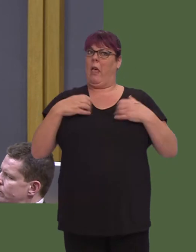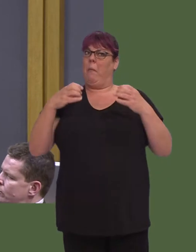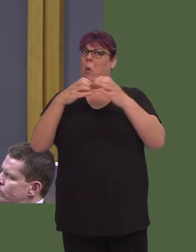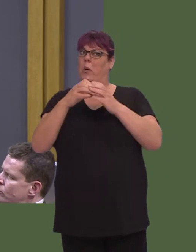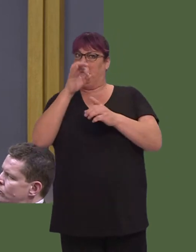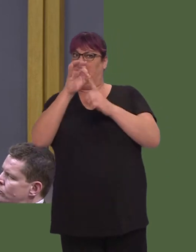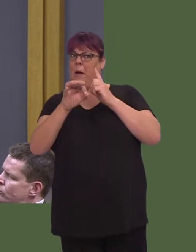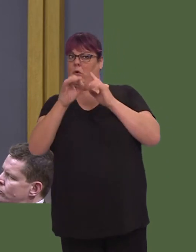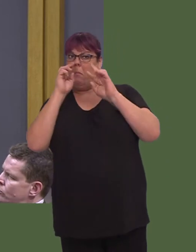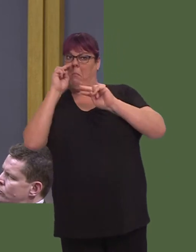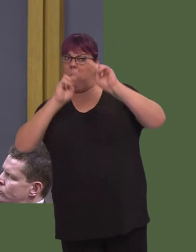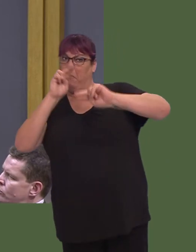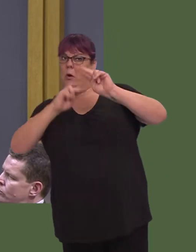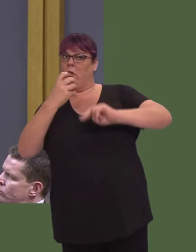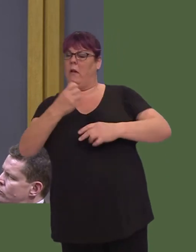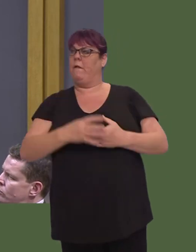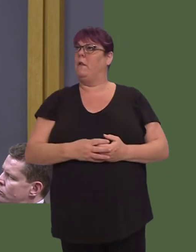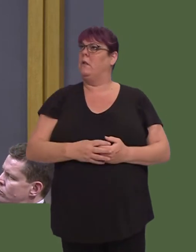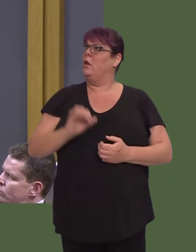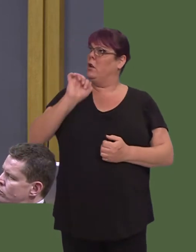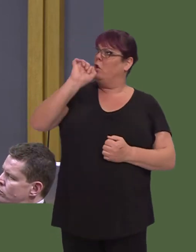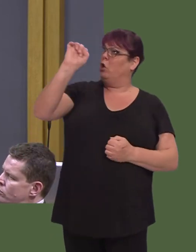ac o dan eich rheolaeth uniongyrchol chi fel Llywodraeth.